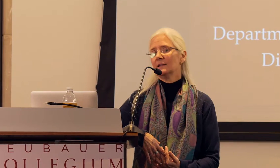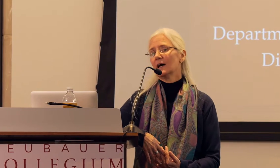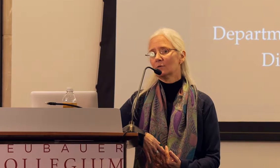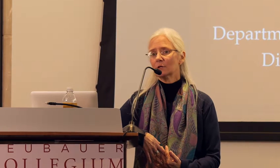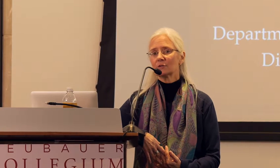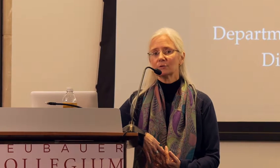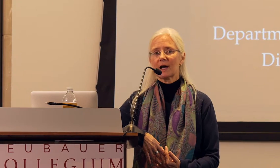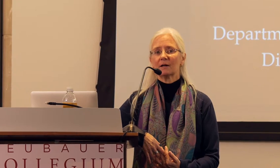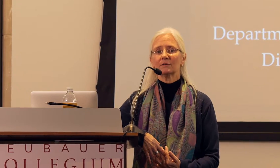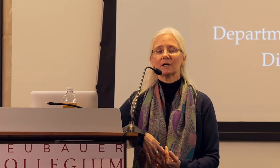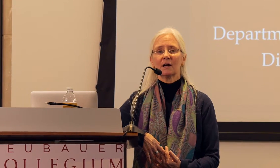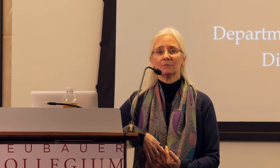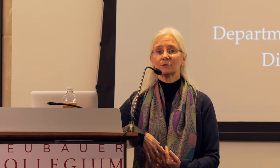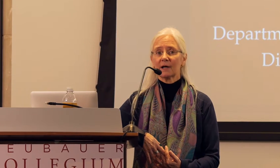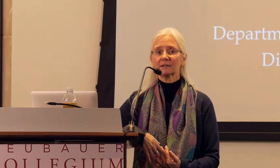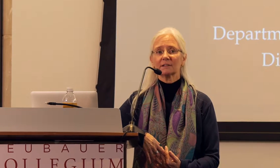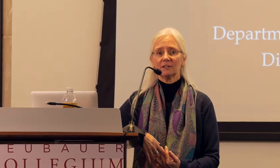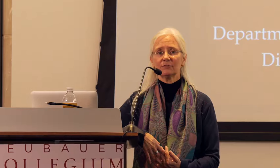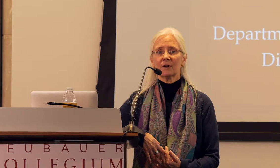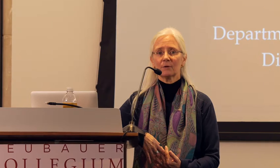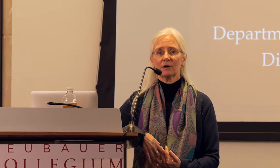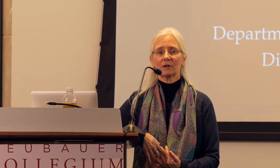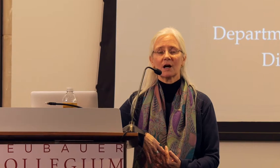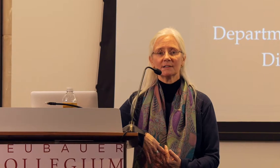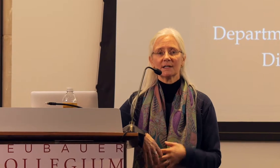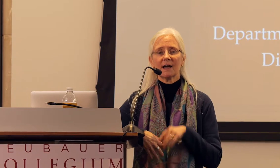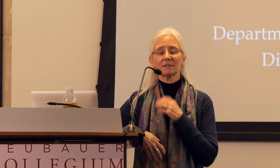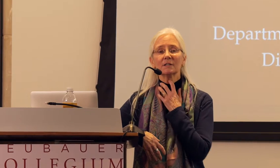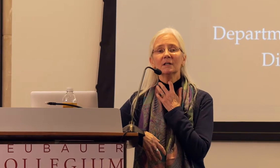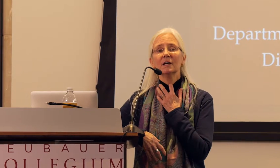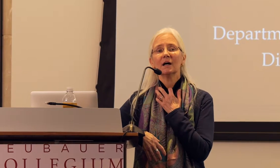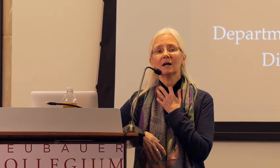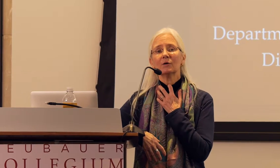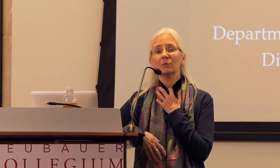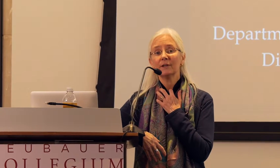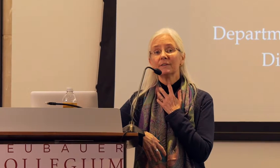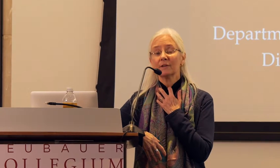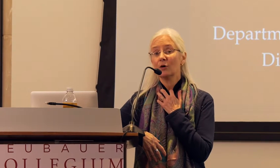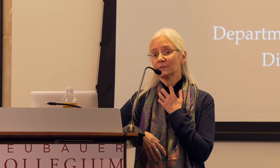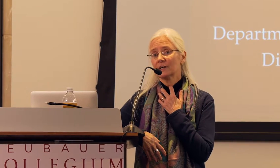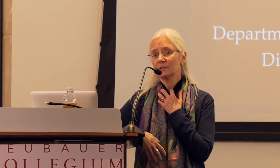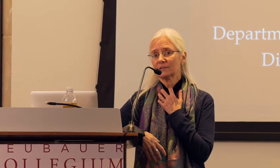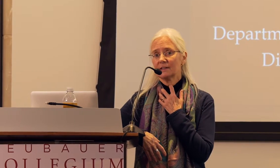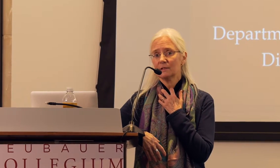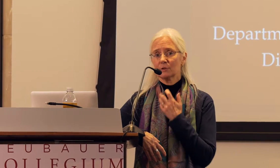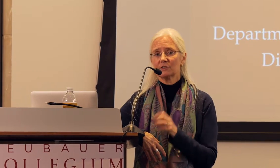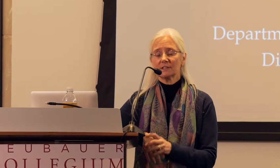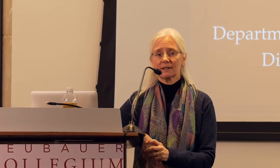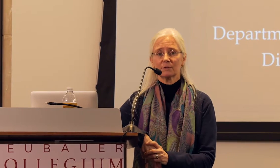And that work grew out directly from her contact with the homesigners and the emerging language